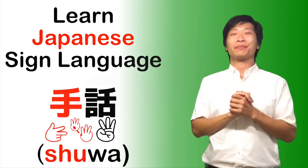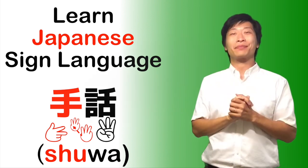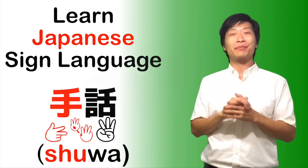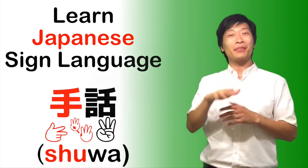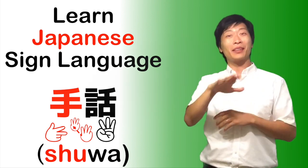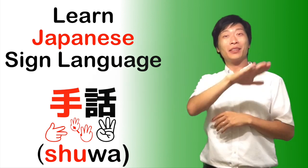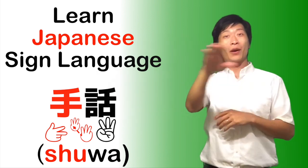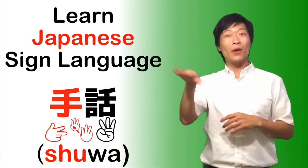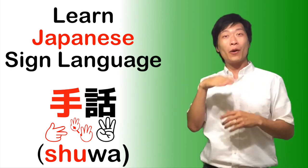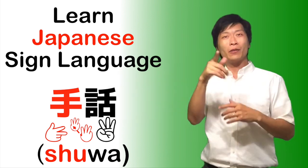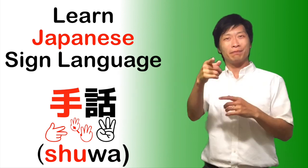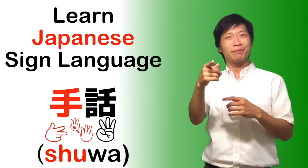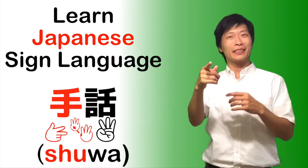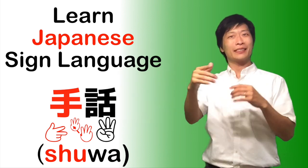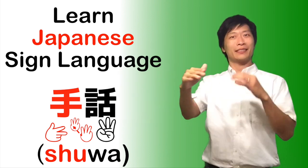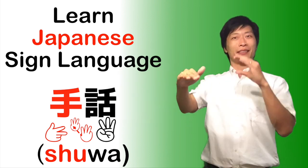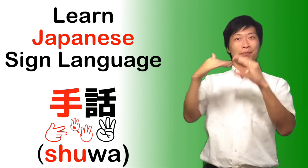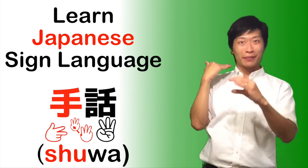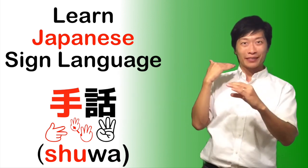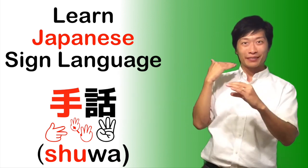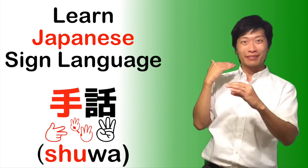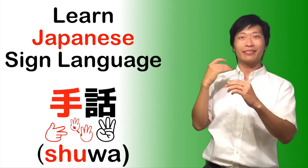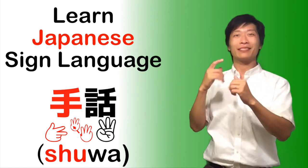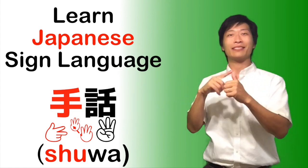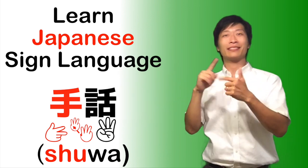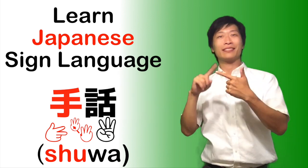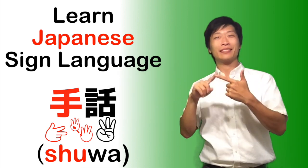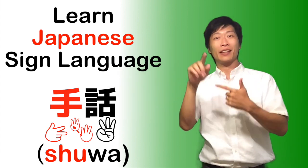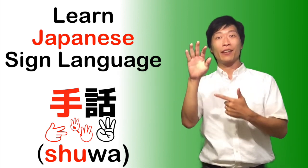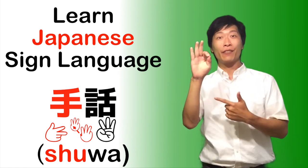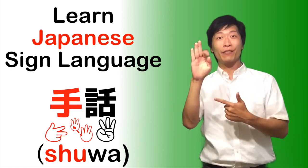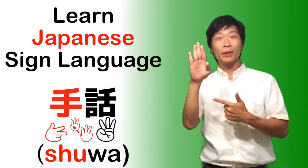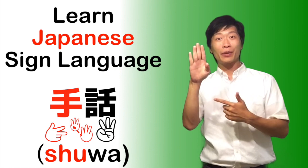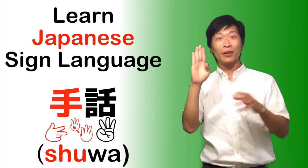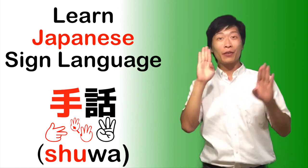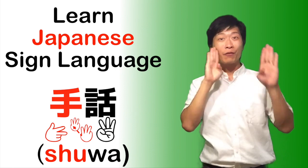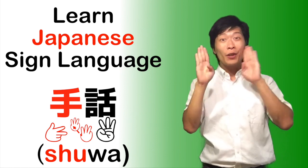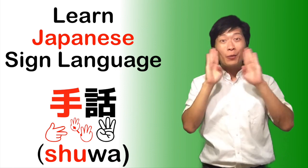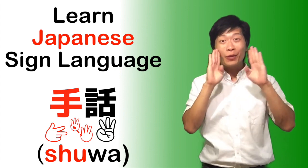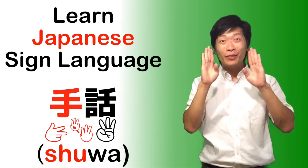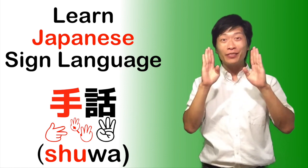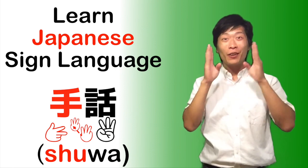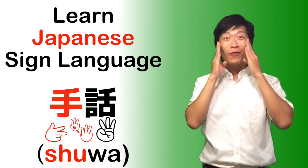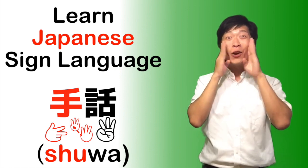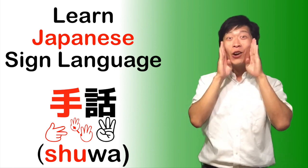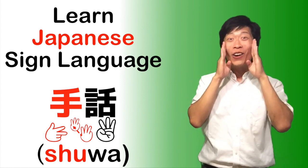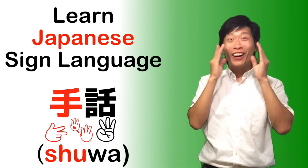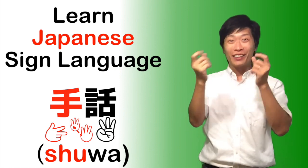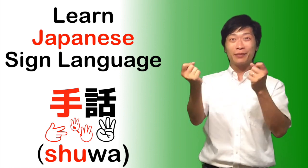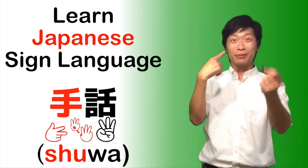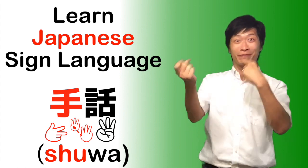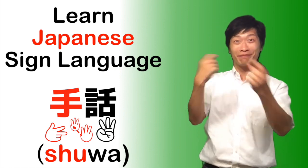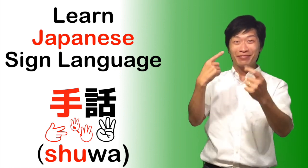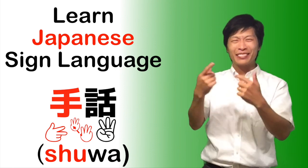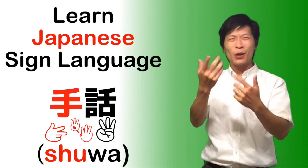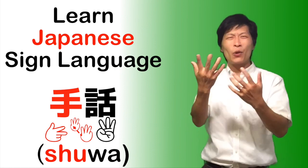A lot of people have either emailed me or contacted me through Facebook.